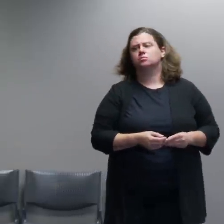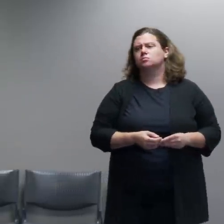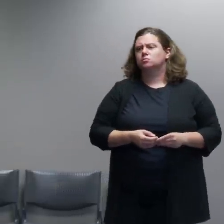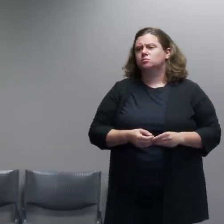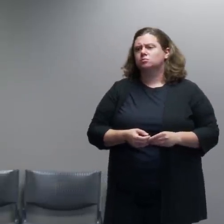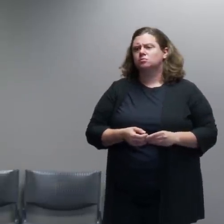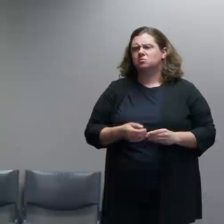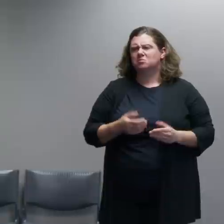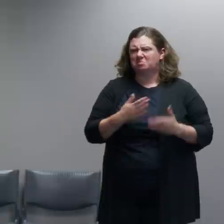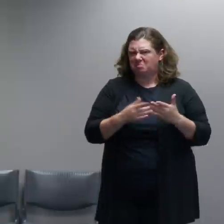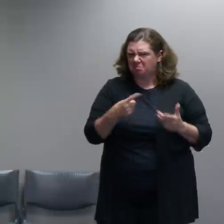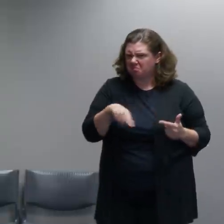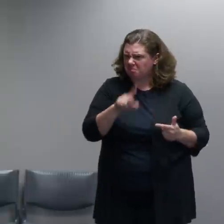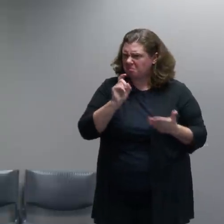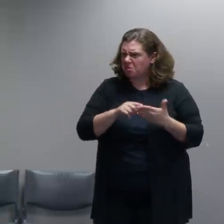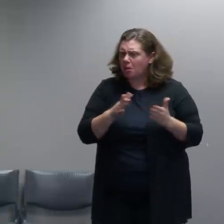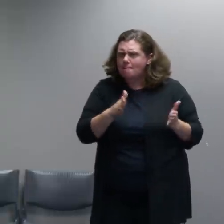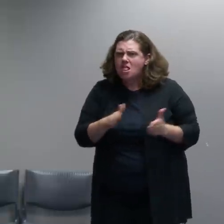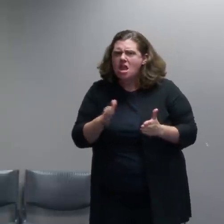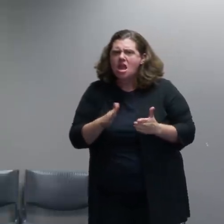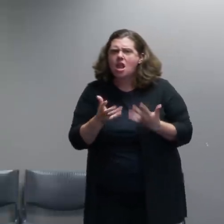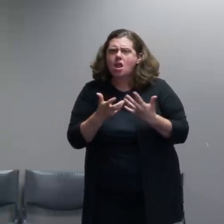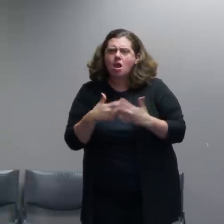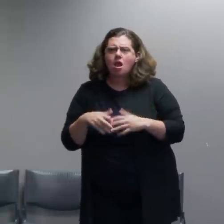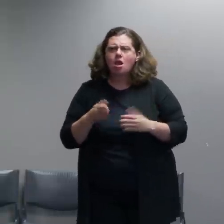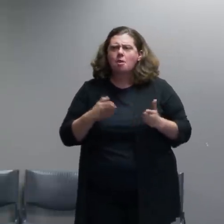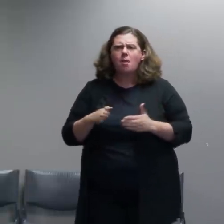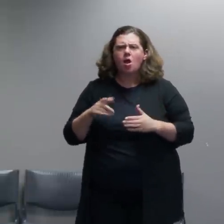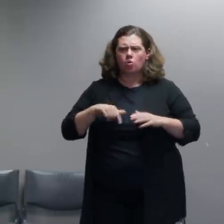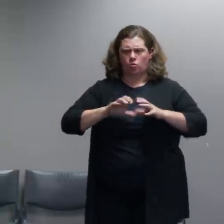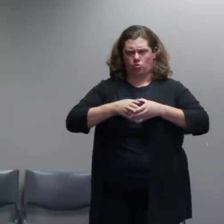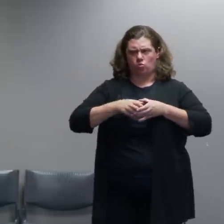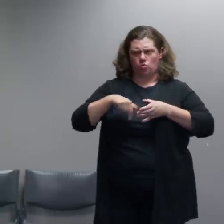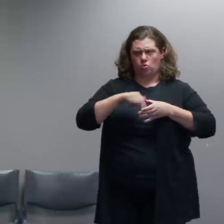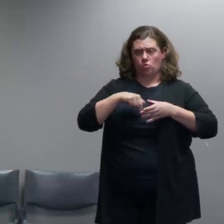efforts again trying to get that group of unconnected people